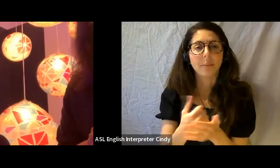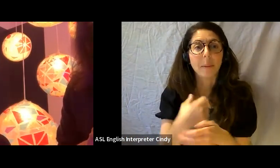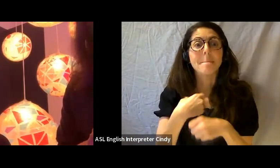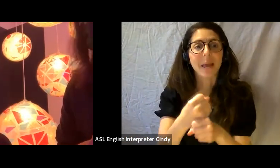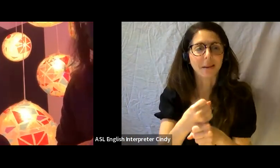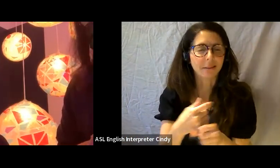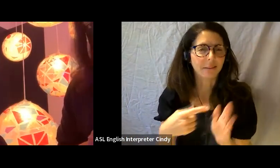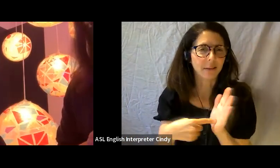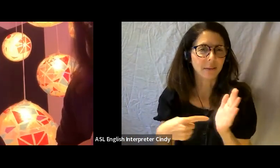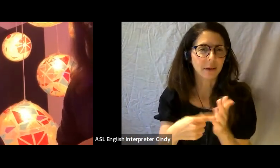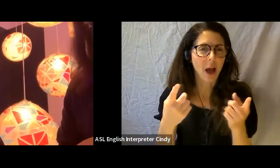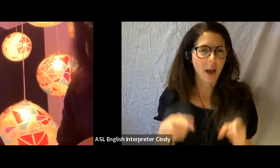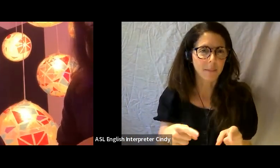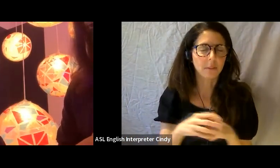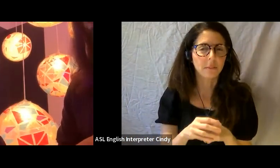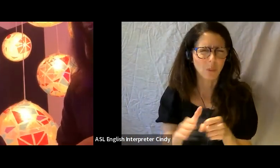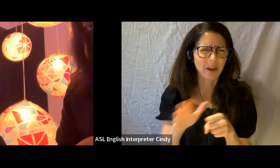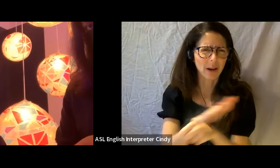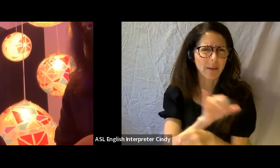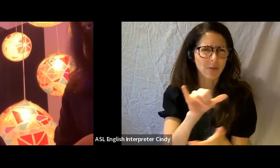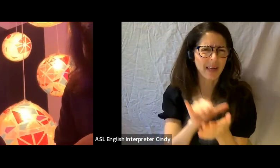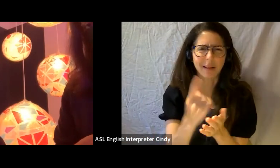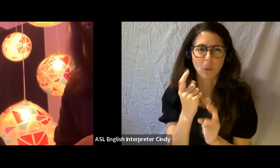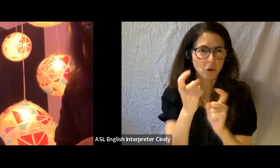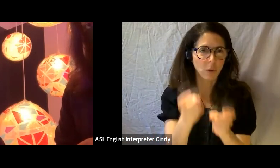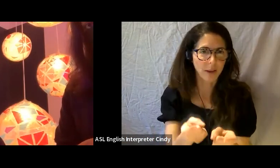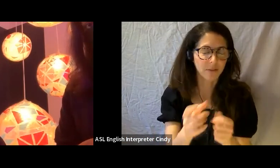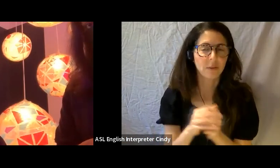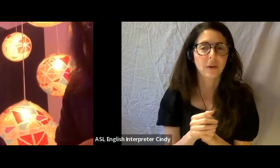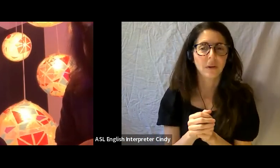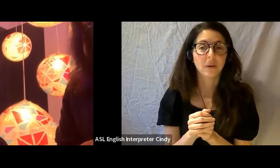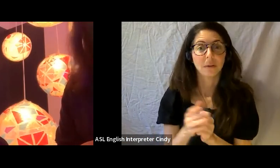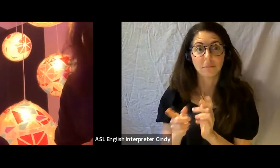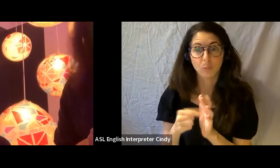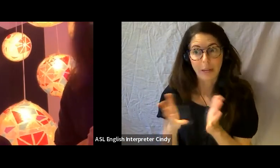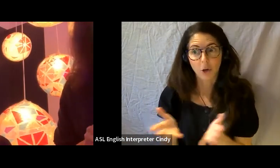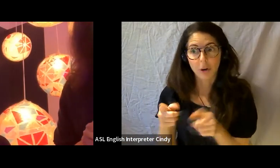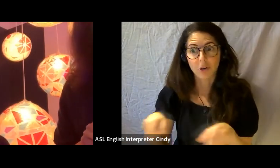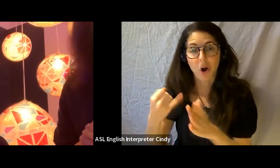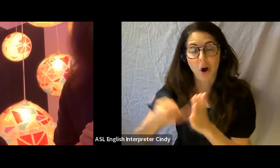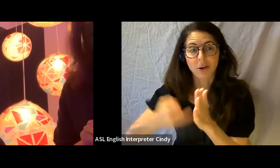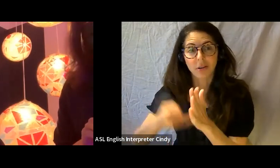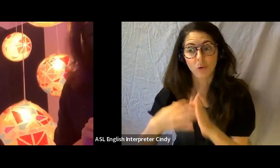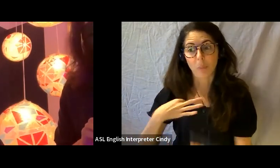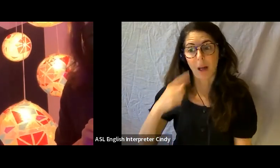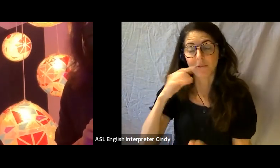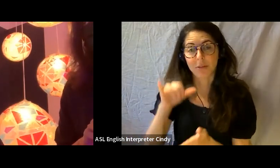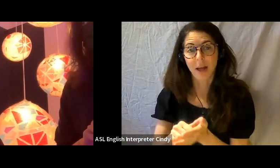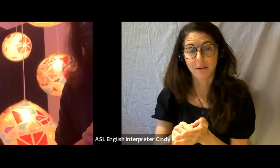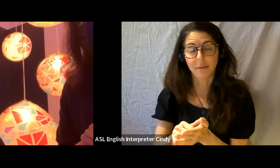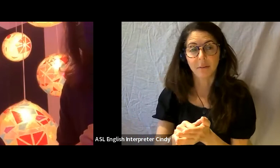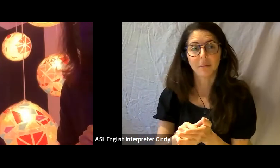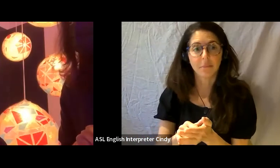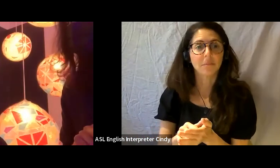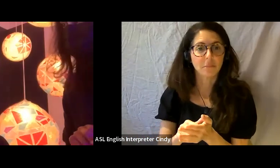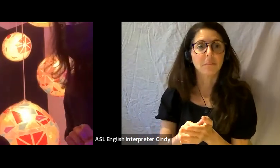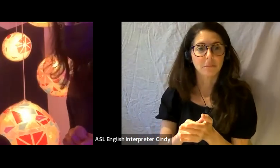So, you know, that's one place artists are encouraged to apply to if they have a show in our space, is to apply for exhibition assistance as well